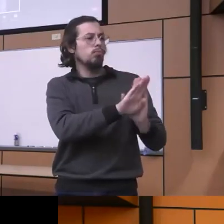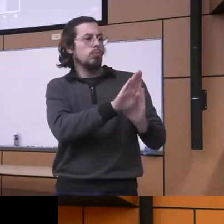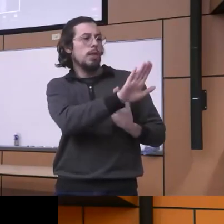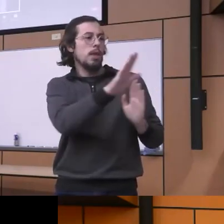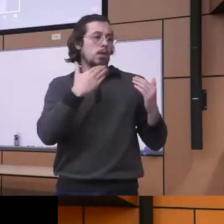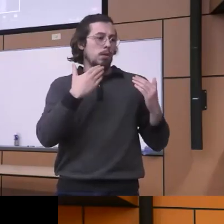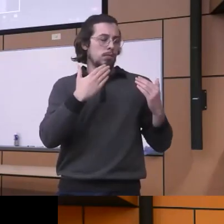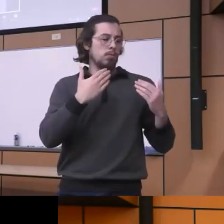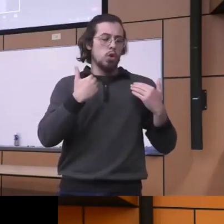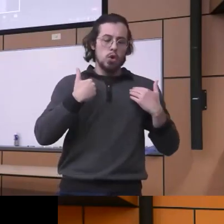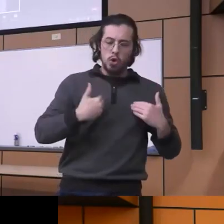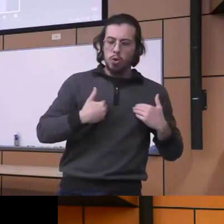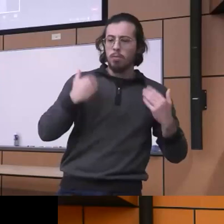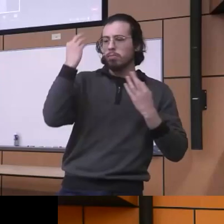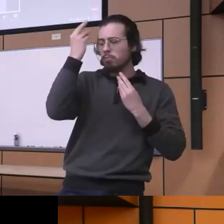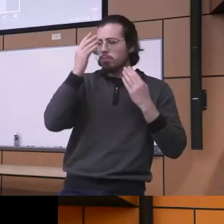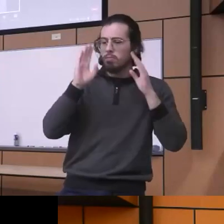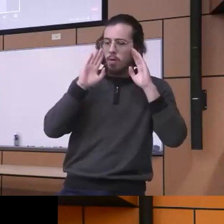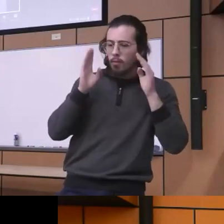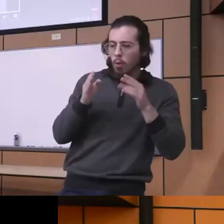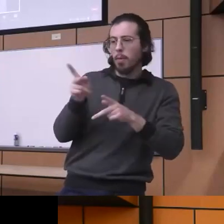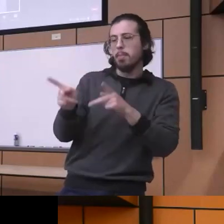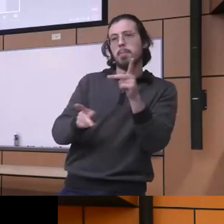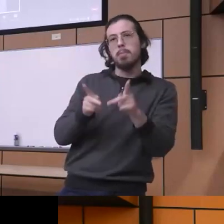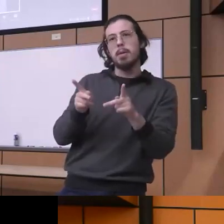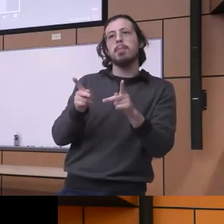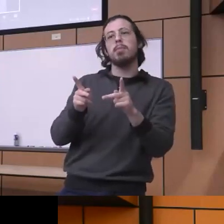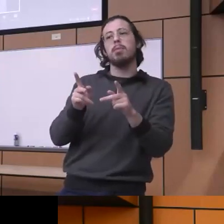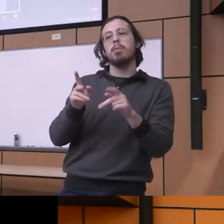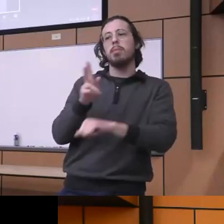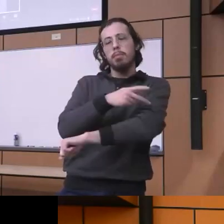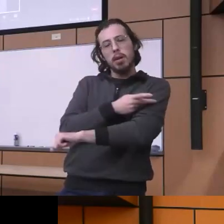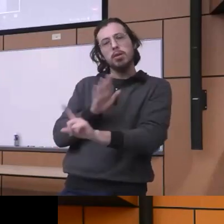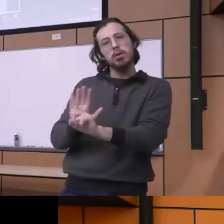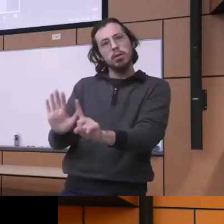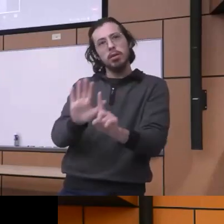you know with with with patients and their family members so we've integrated a lot of that stuff